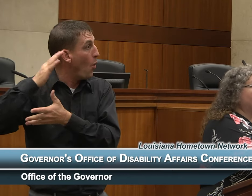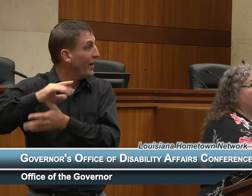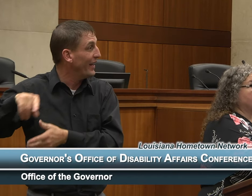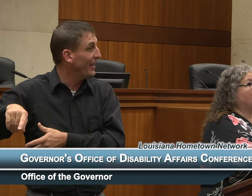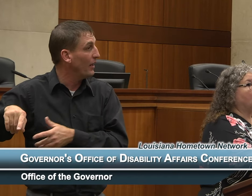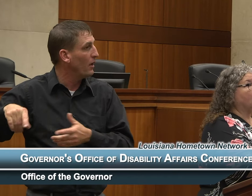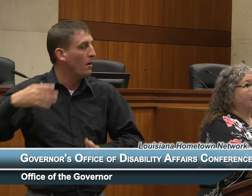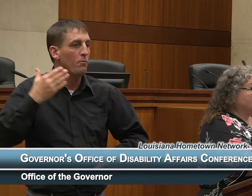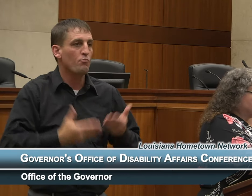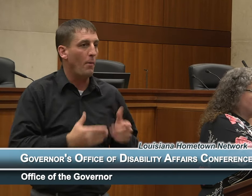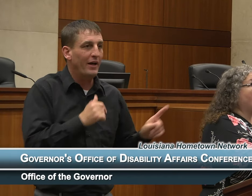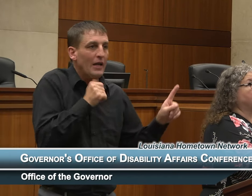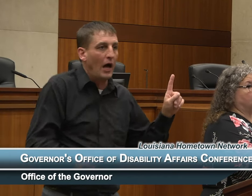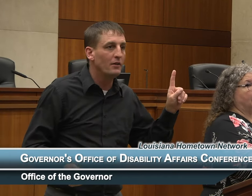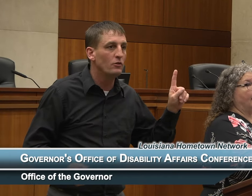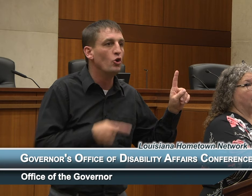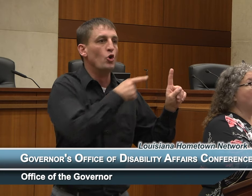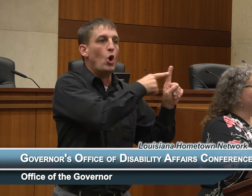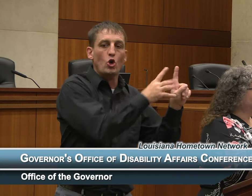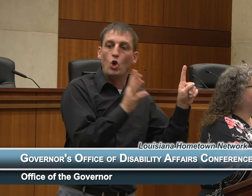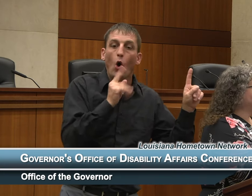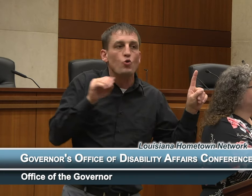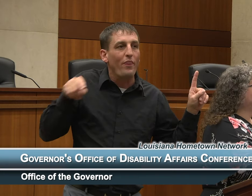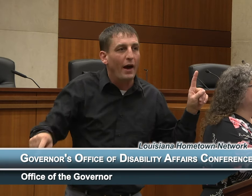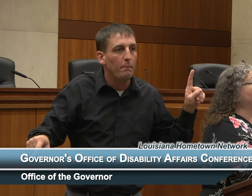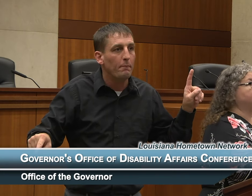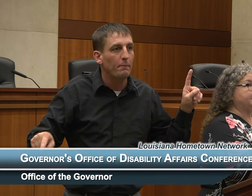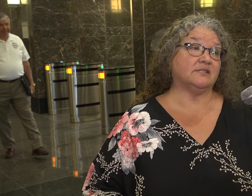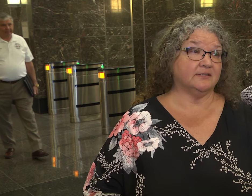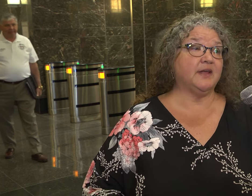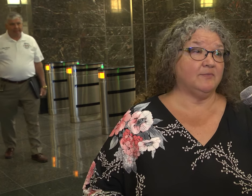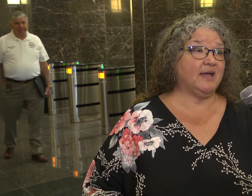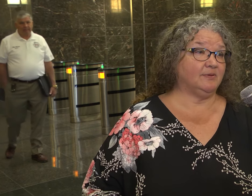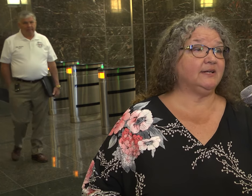with a disability and so for them to wait 29 years and still not be able to